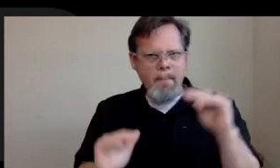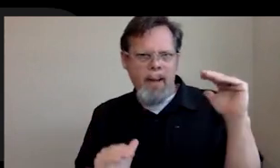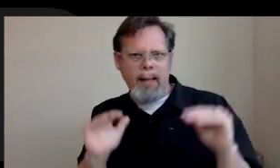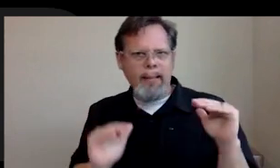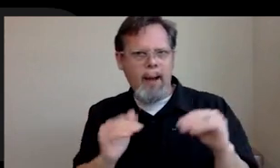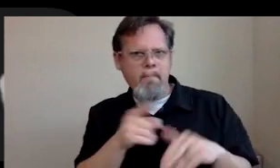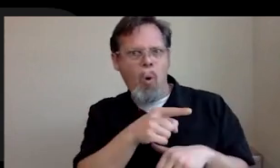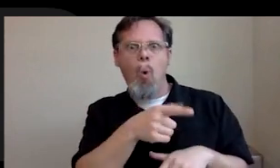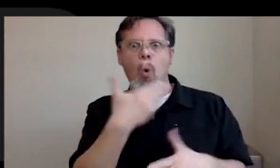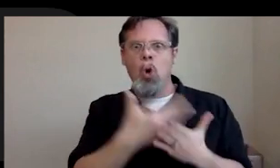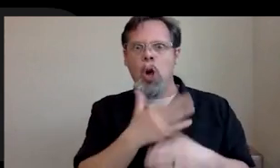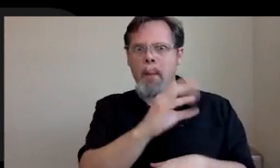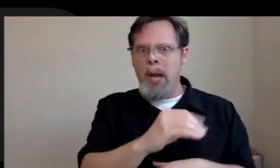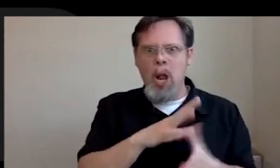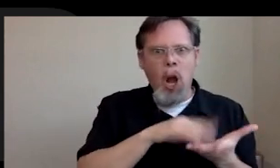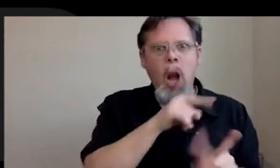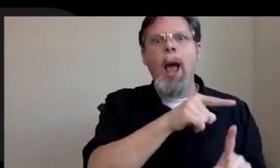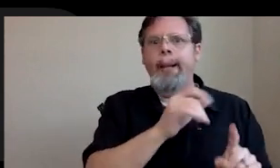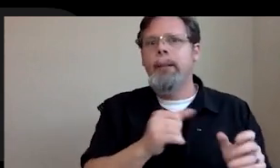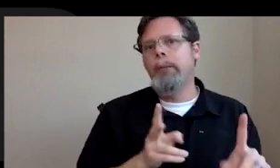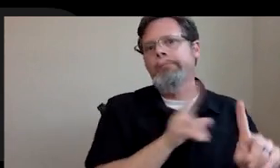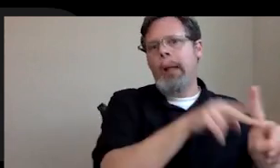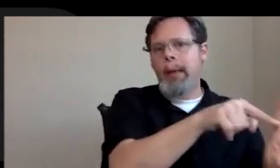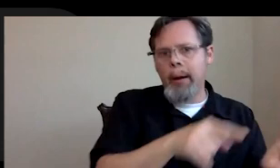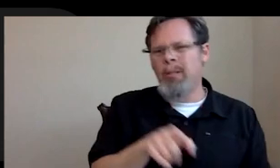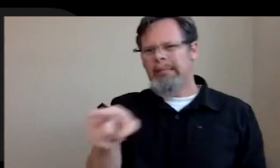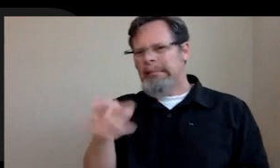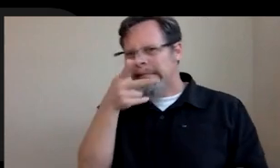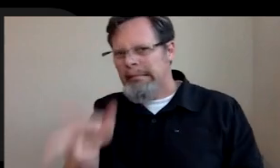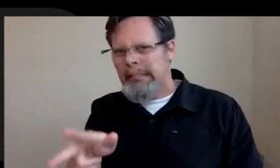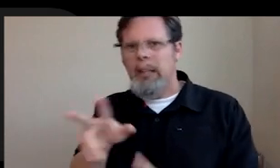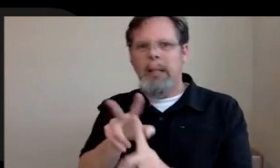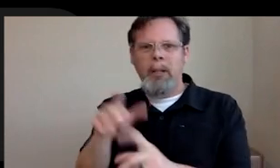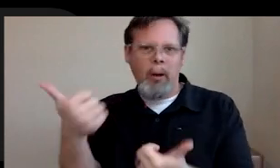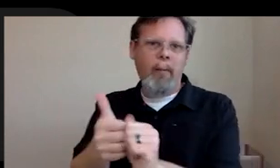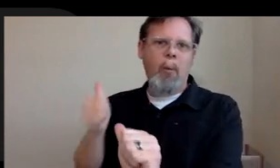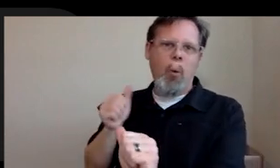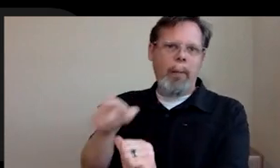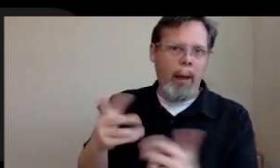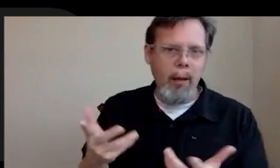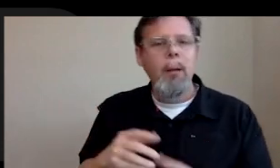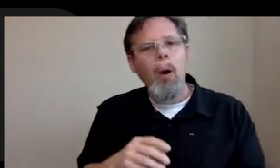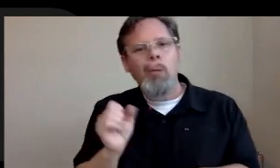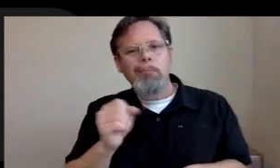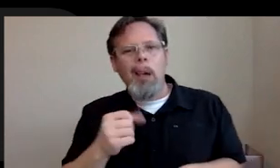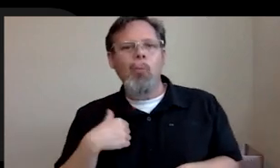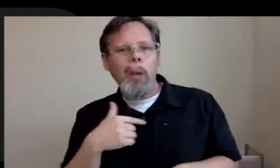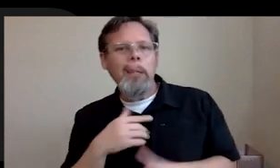your favor before you make a move. So don't forget that. But, yes, we we as developers do hold a lot of power and just a lot of us don't think about